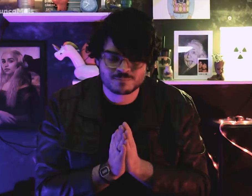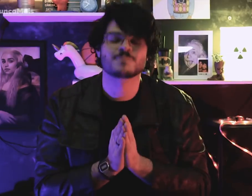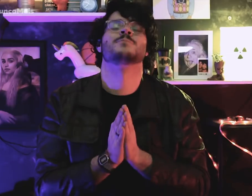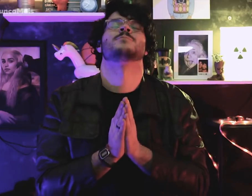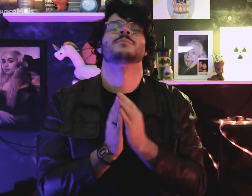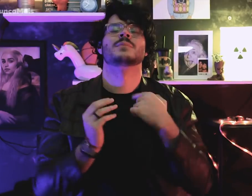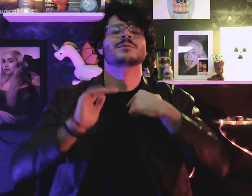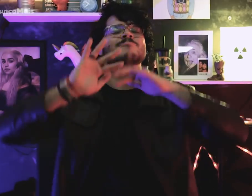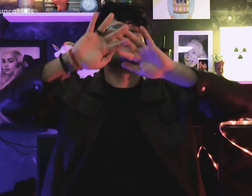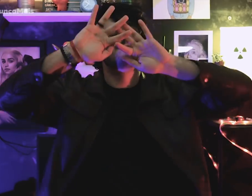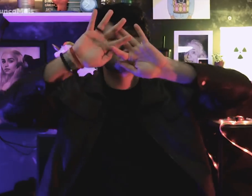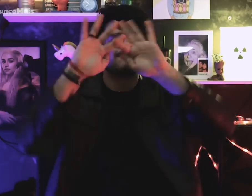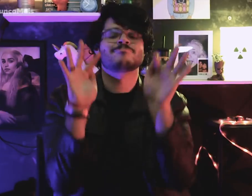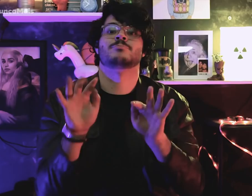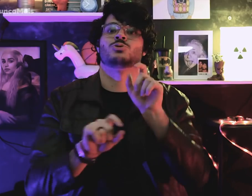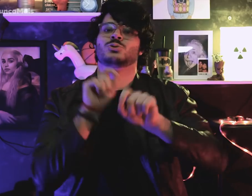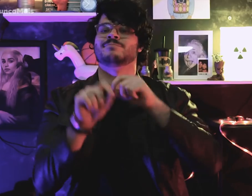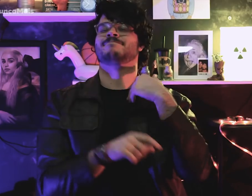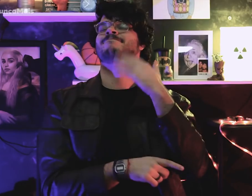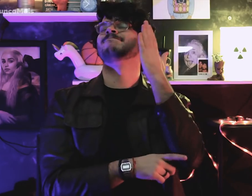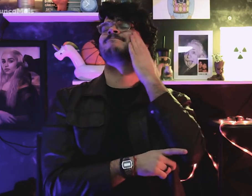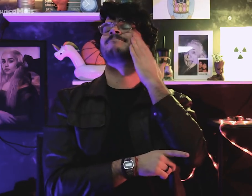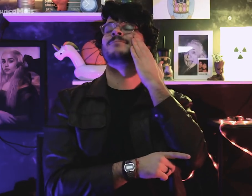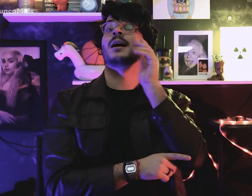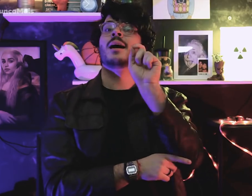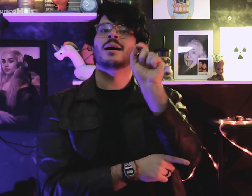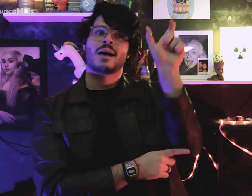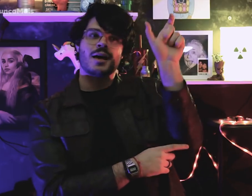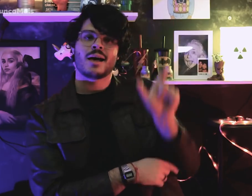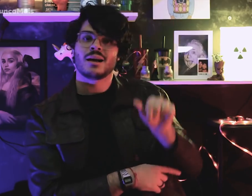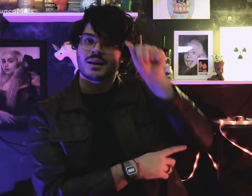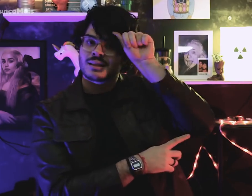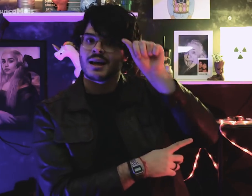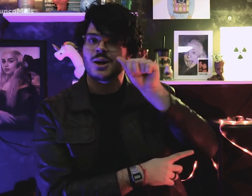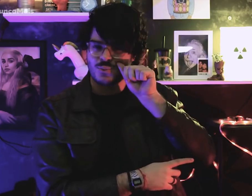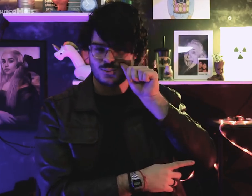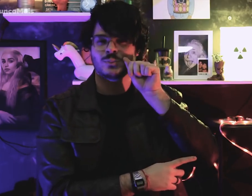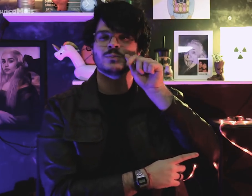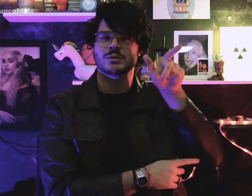I was super happy to know that, with Albert Castejon,